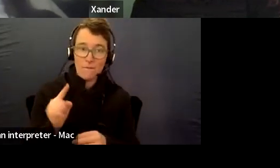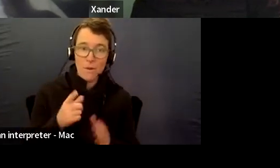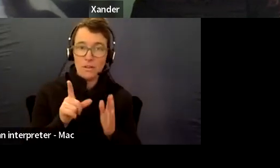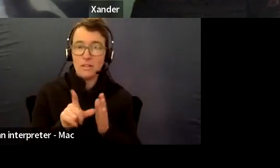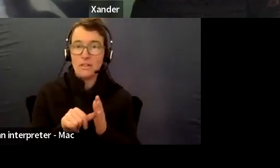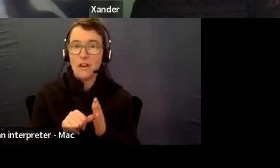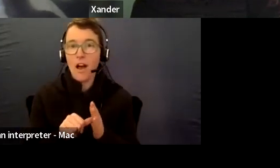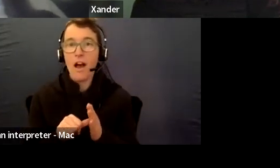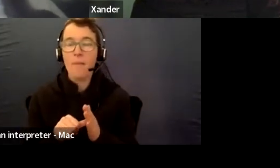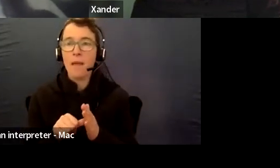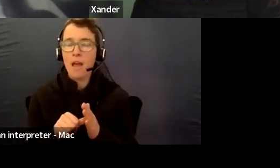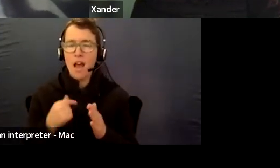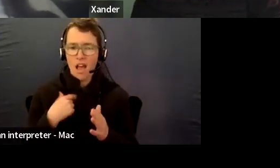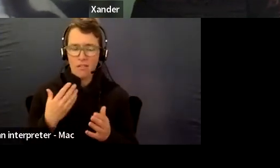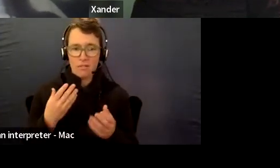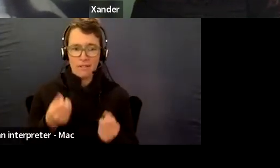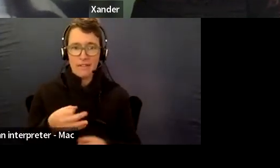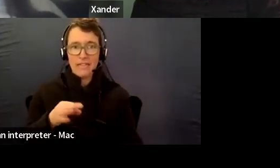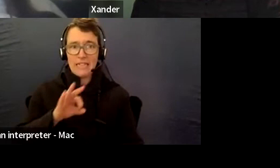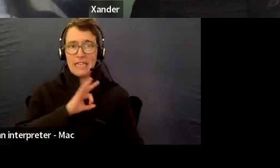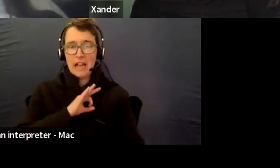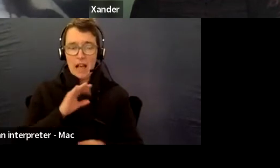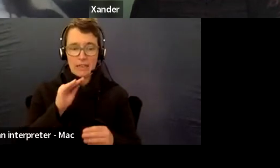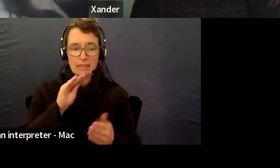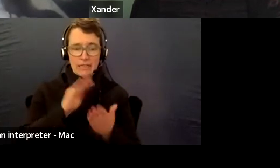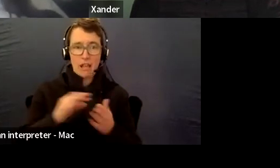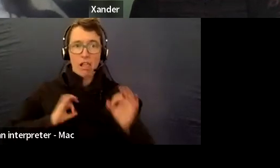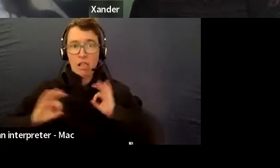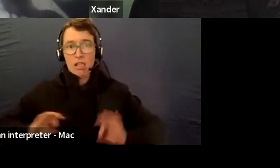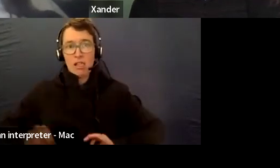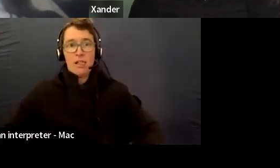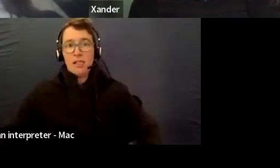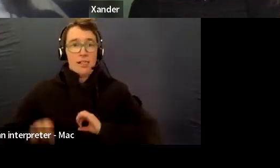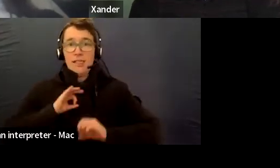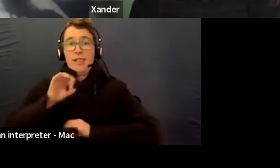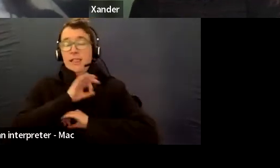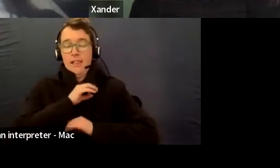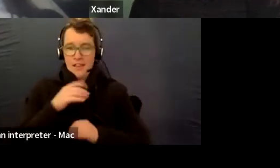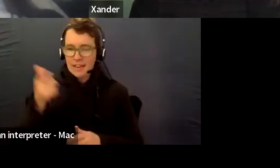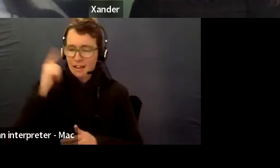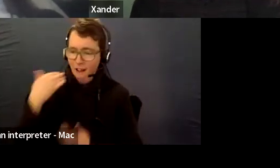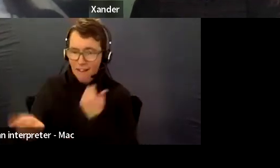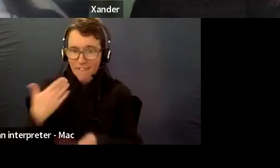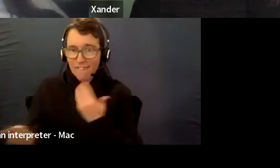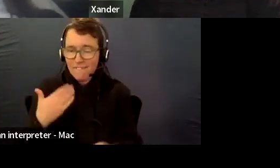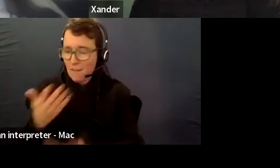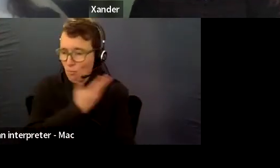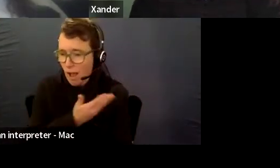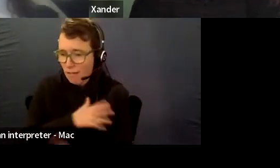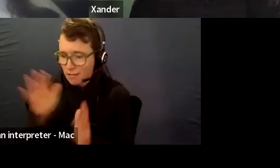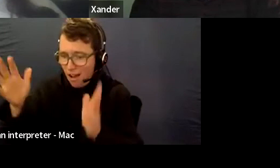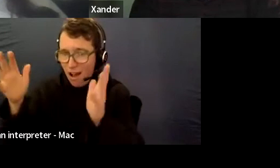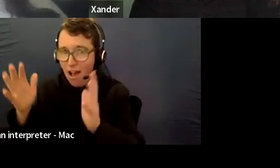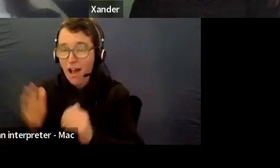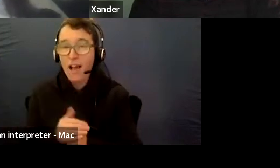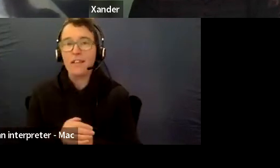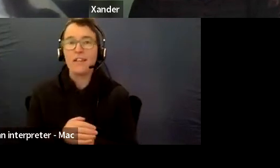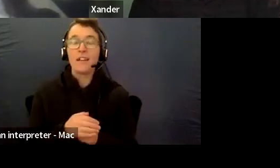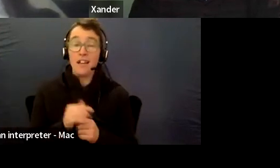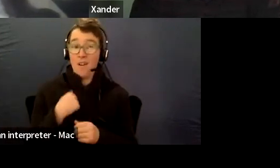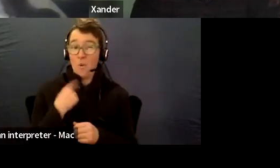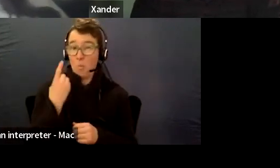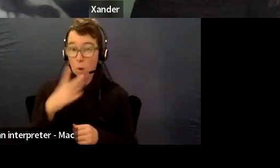trying to pick up all the stickers off by jumper to get ready for school the next day. But just remember that problem to be able to tie my shoes this time and then not doing it properly again into was about 12.